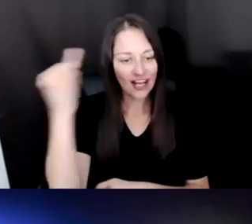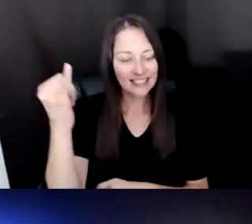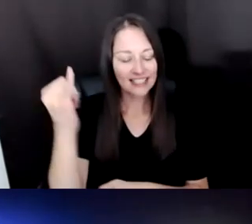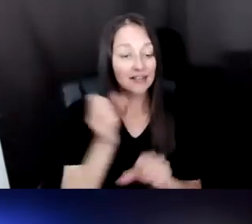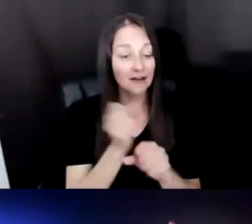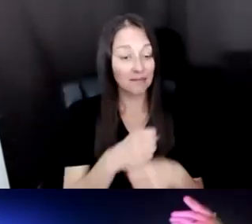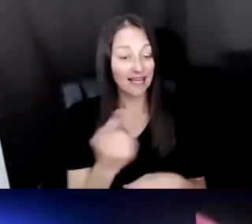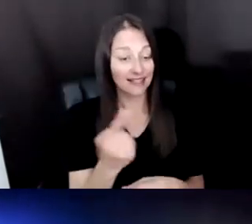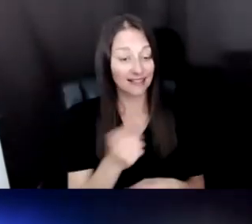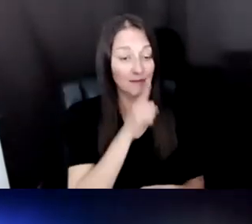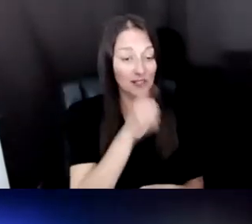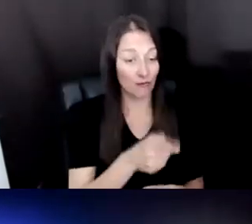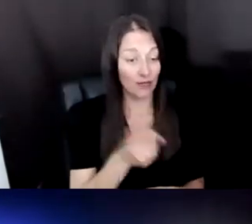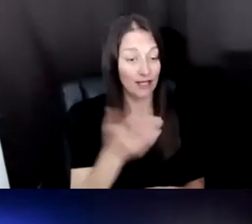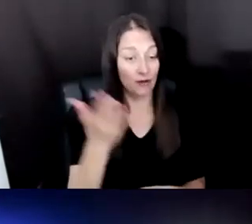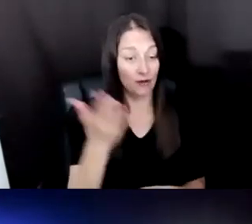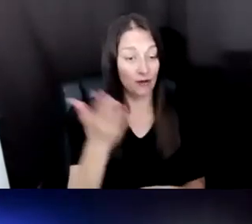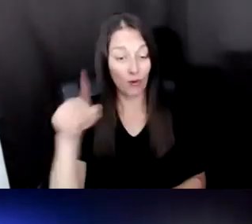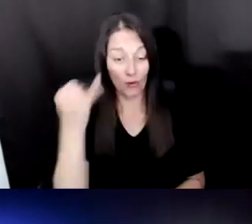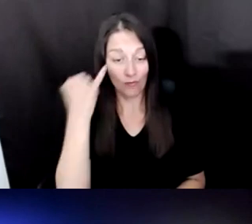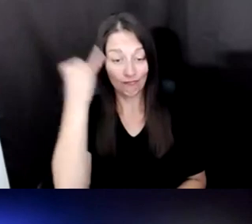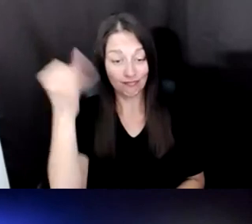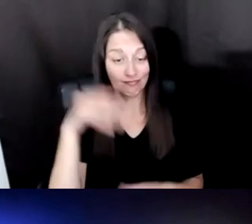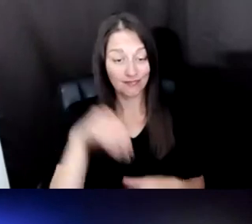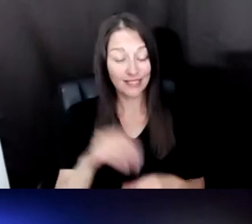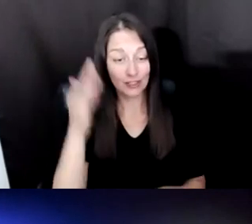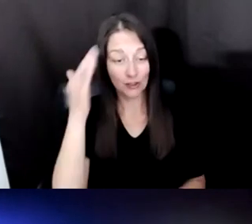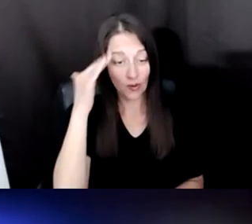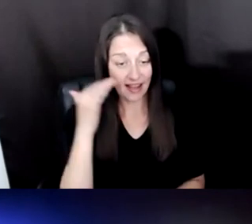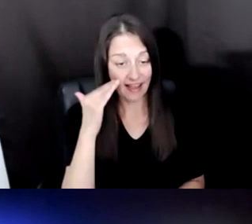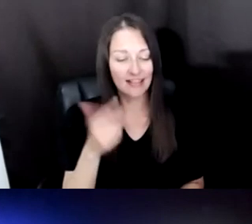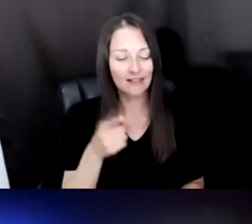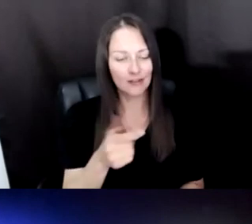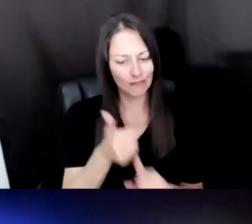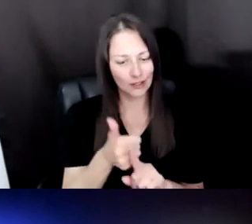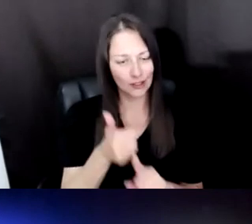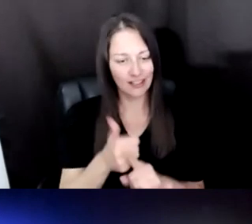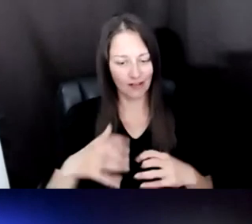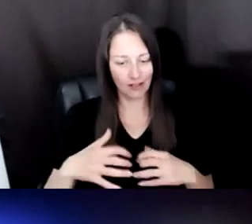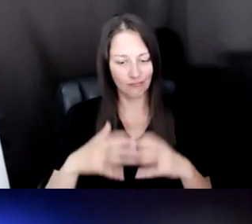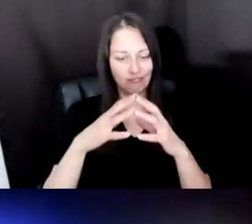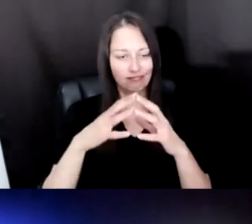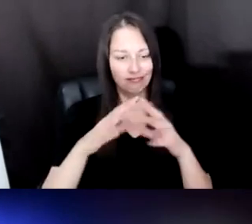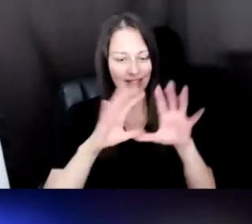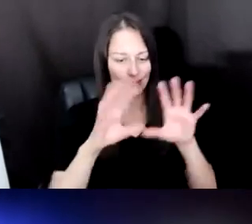IDEA IN YOUR HEAD. SO THE TYPE OF WORLD BUILDING YOU DO, HOW DO YOU BRING ORGANIZATIONS ALONG AND